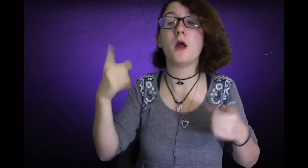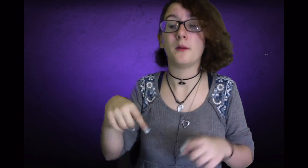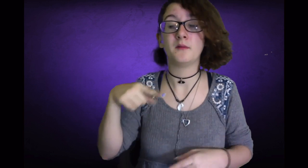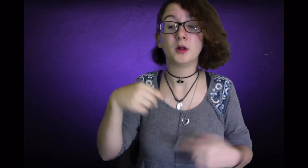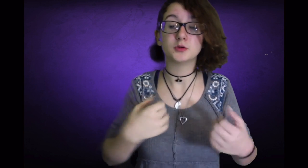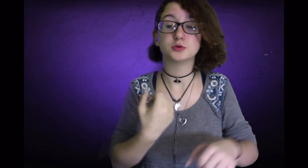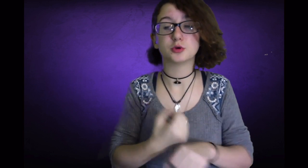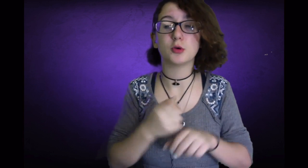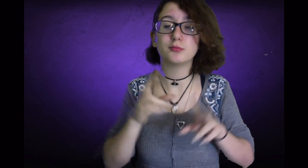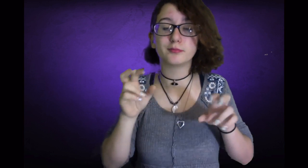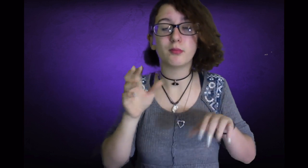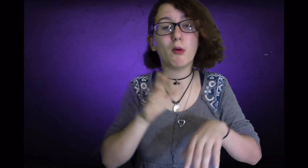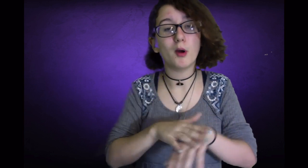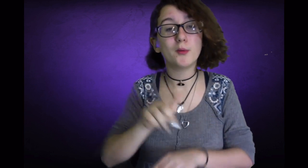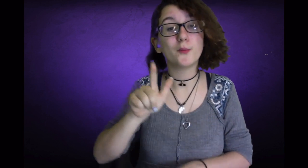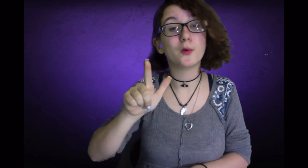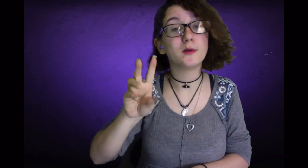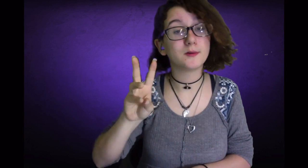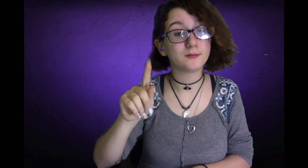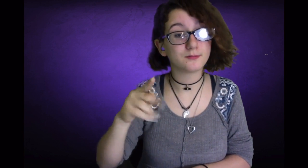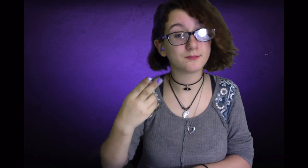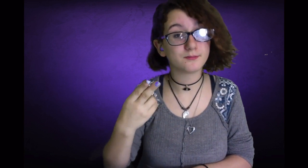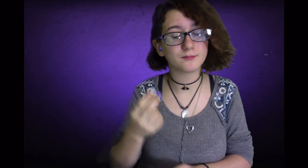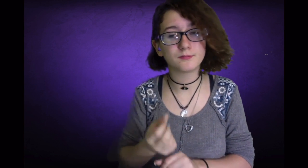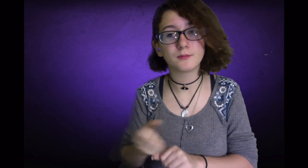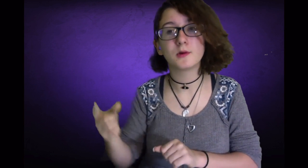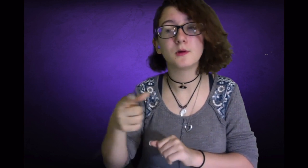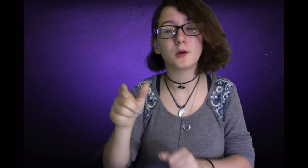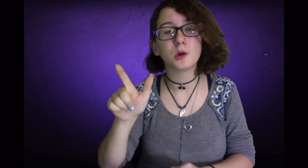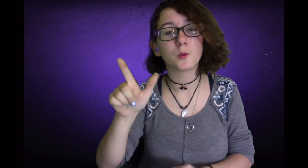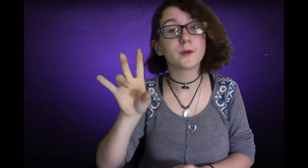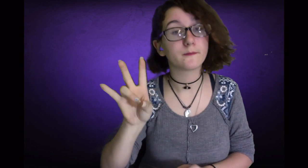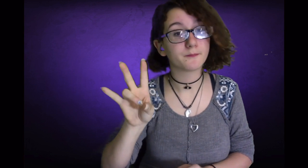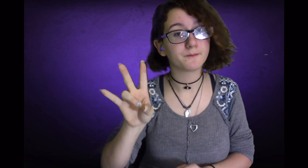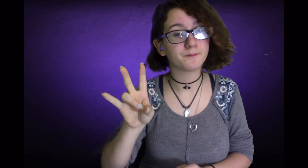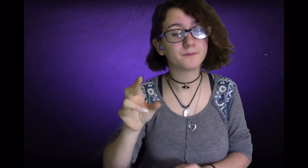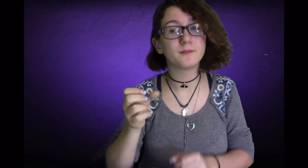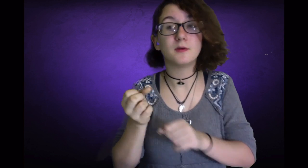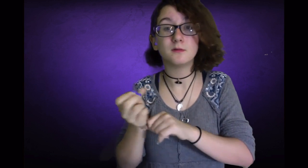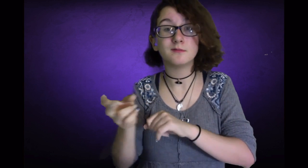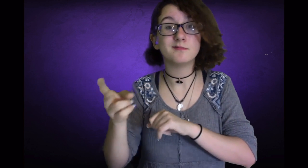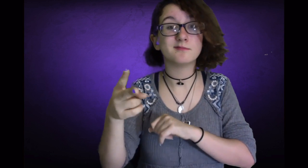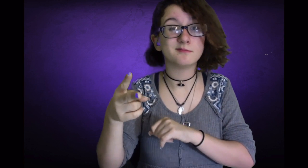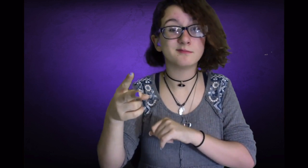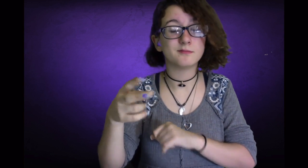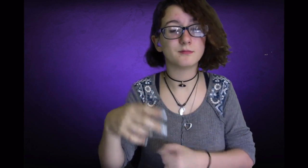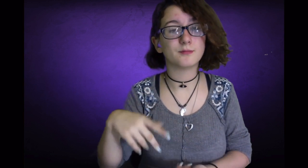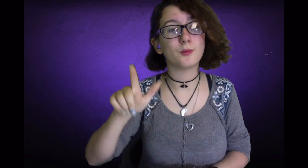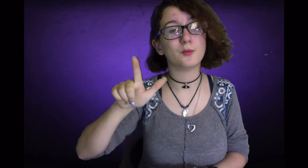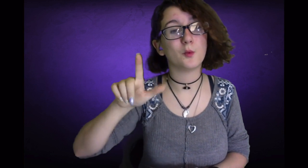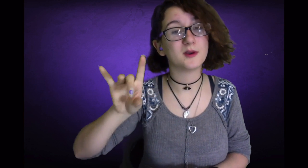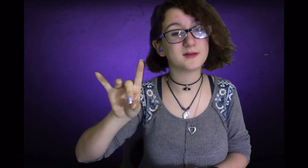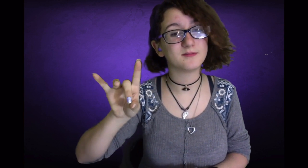Like if this year,Thanksgiving happened on the 26th then next year, it occur on the 27th, then the next year, the 28th